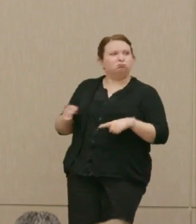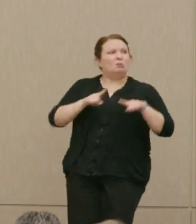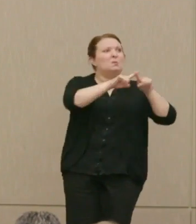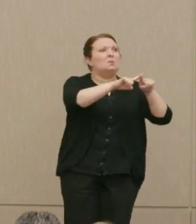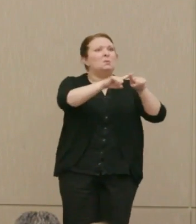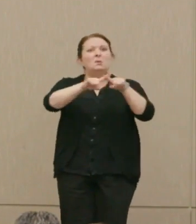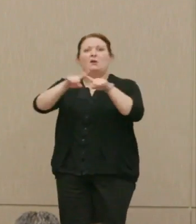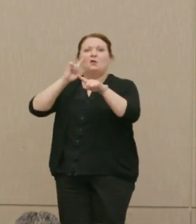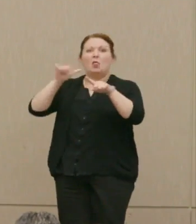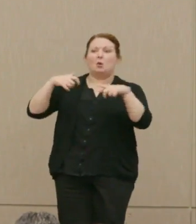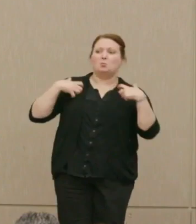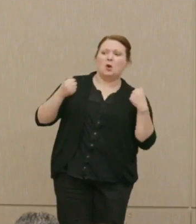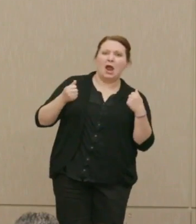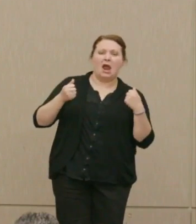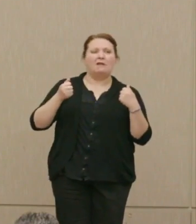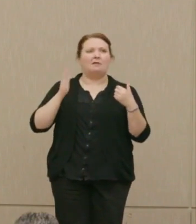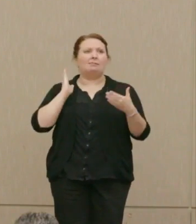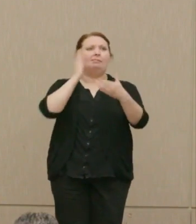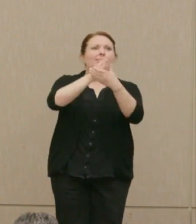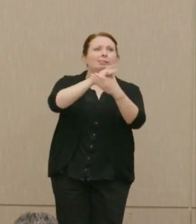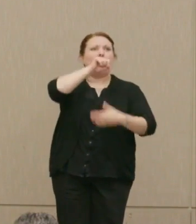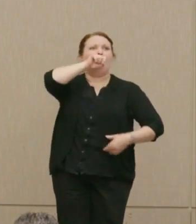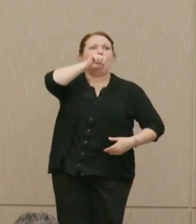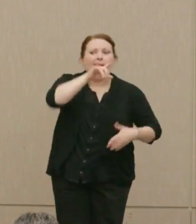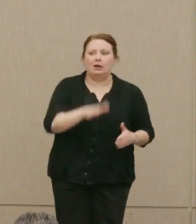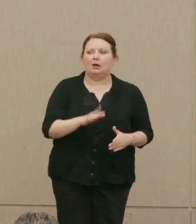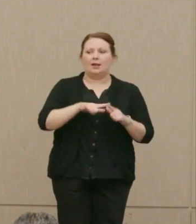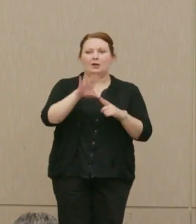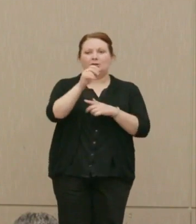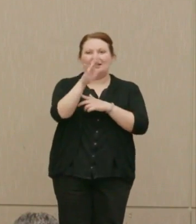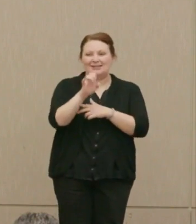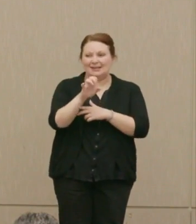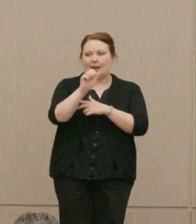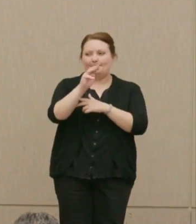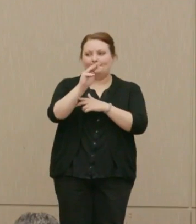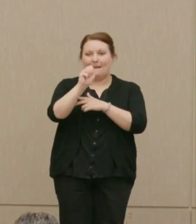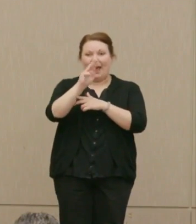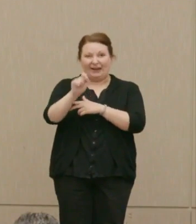other brave whistle blowers like Chelsea Manning, to come forward.